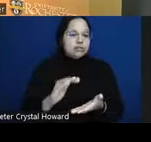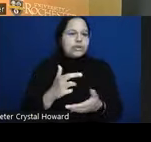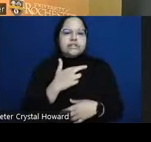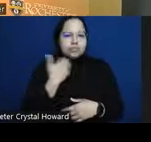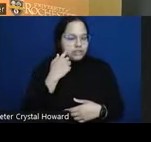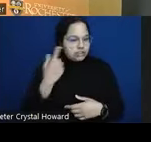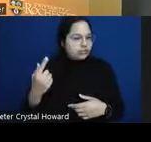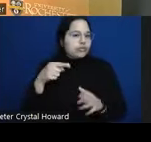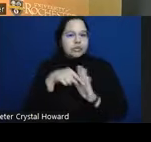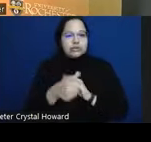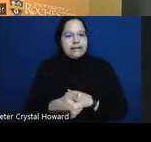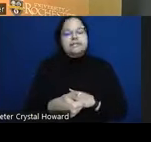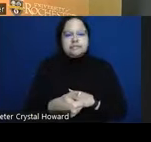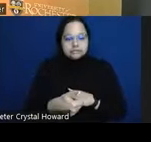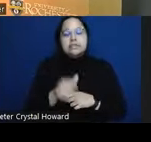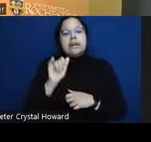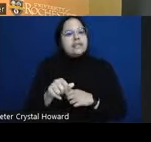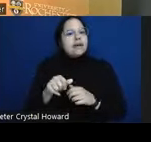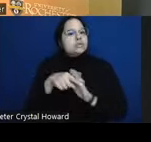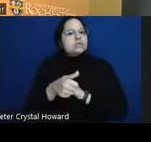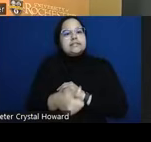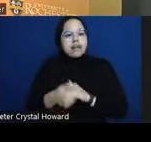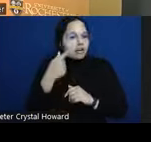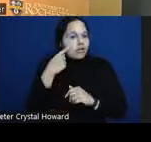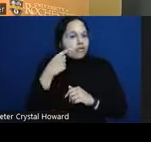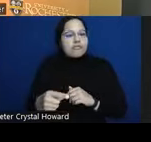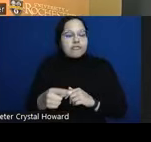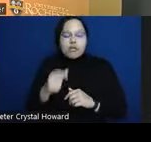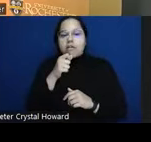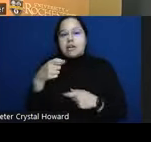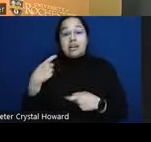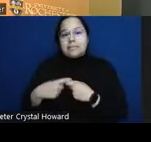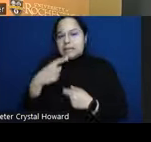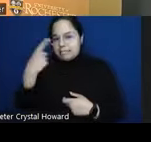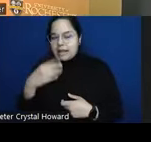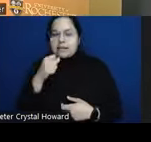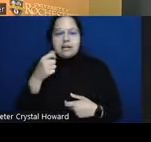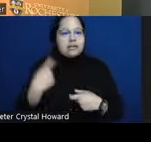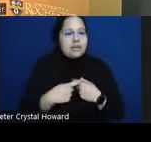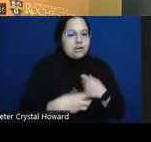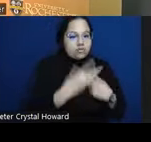rates among non-hispanic black IND individuals uh non-hispanic whites and um Hispanics in 2019